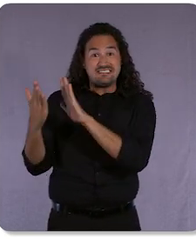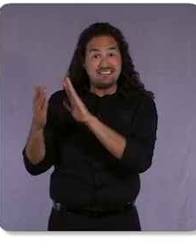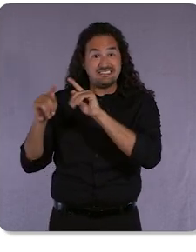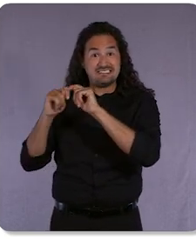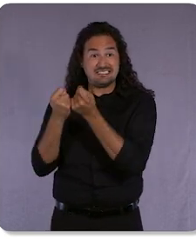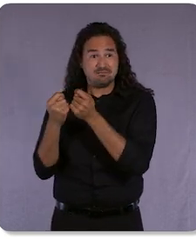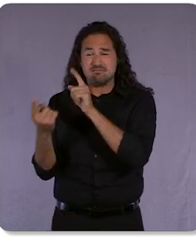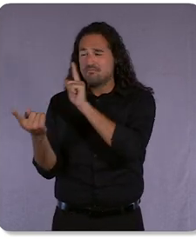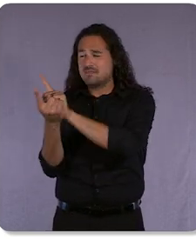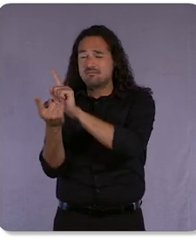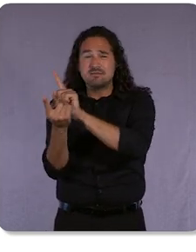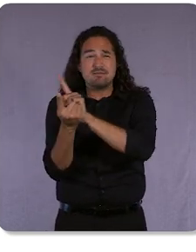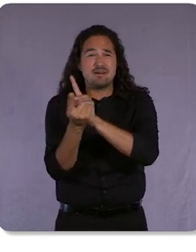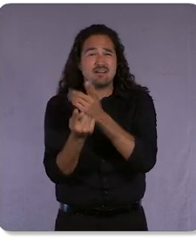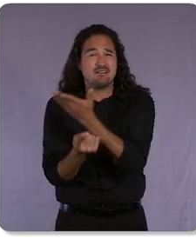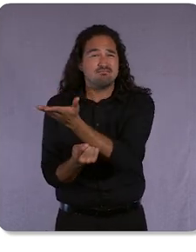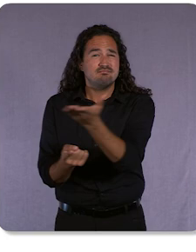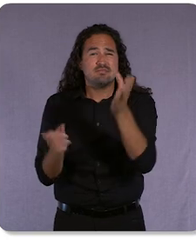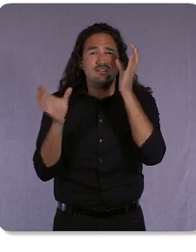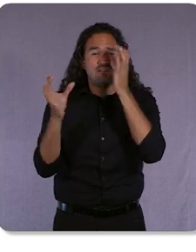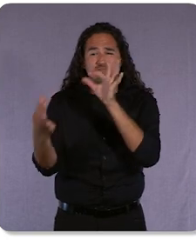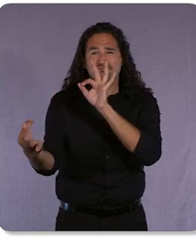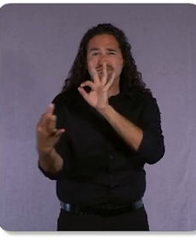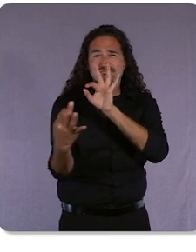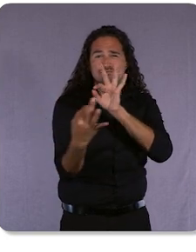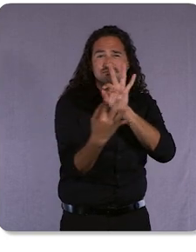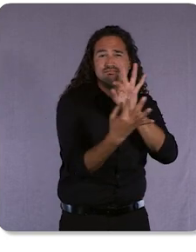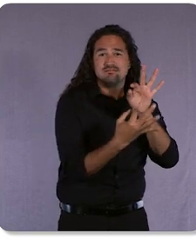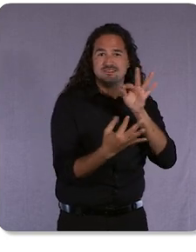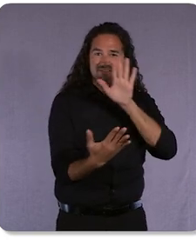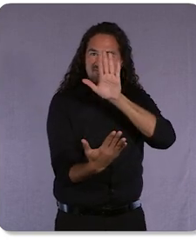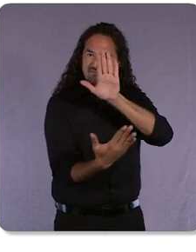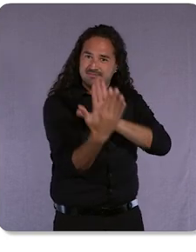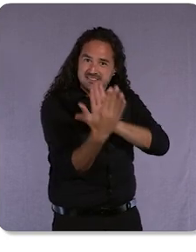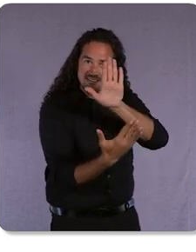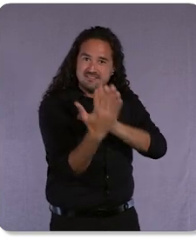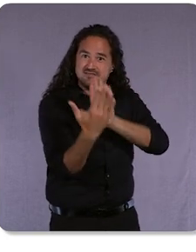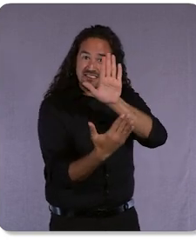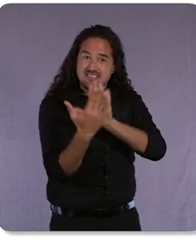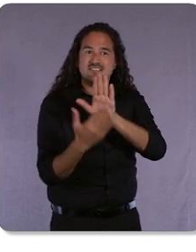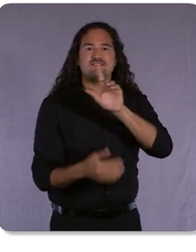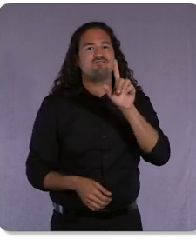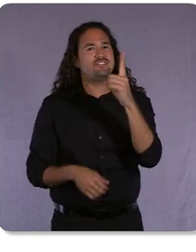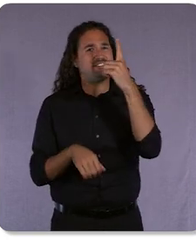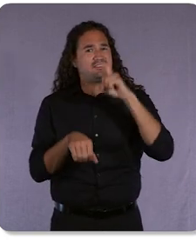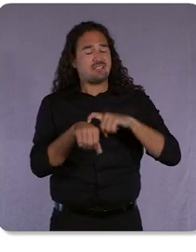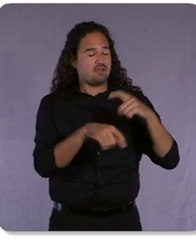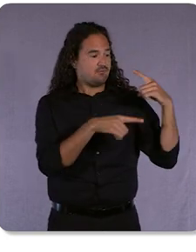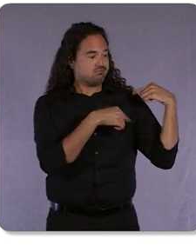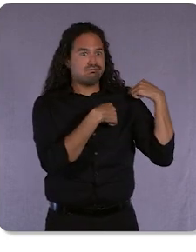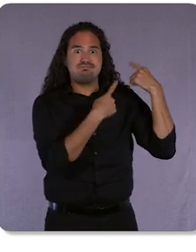in person, for the first time in three long - sometimes endless - years. For all of us to come